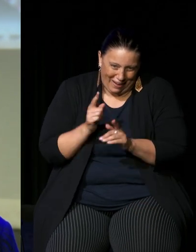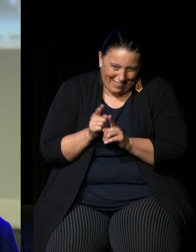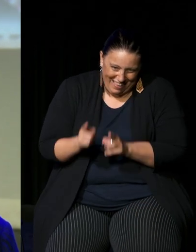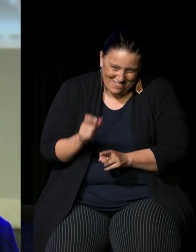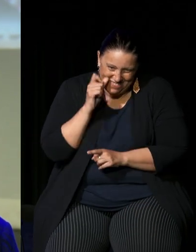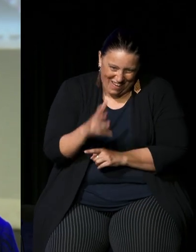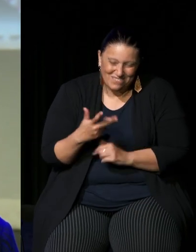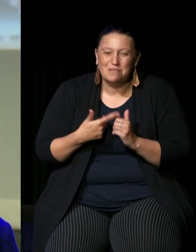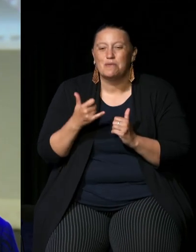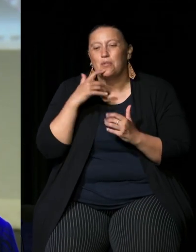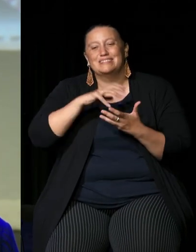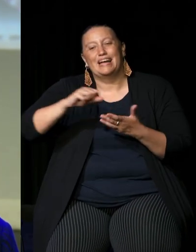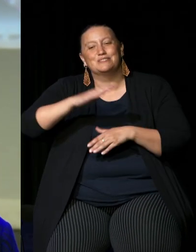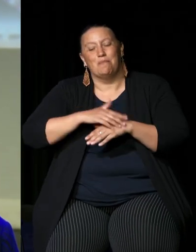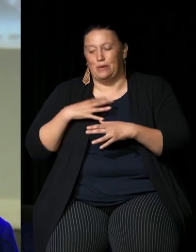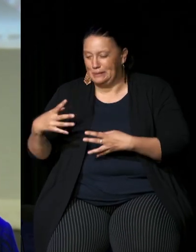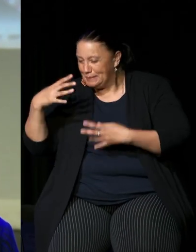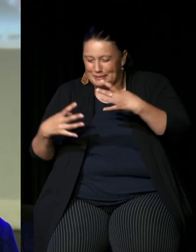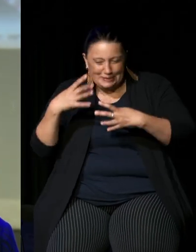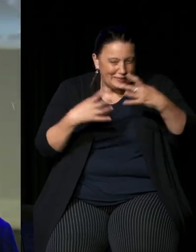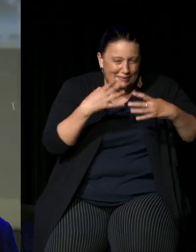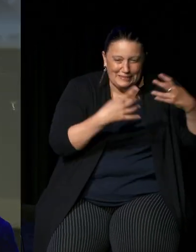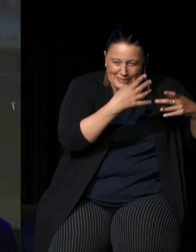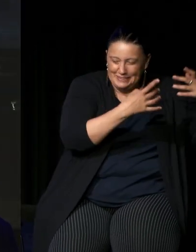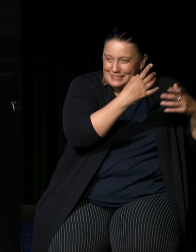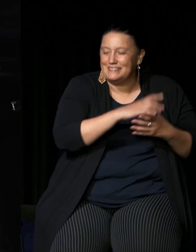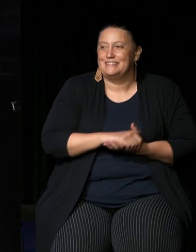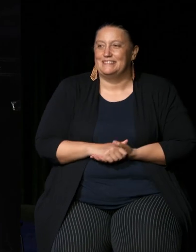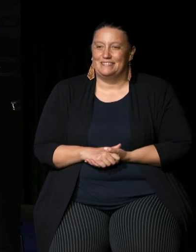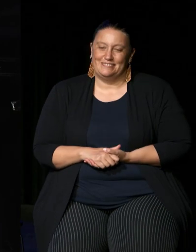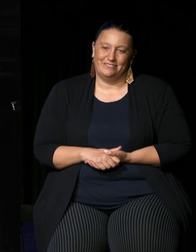might take some time to get the results and what we need to see is the majority